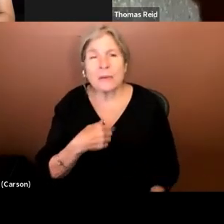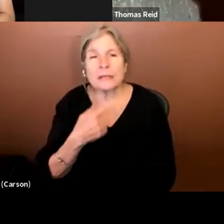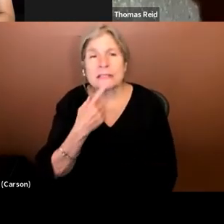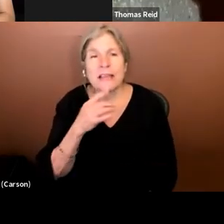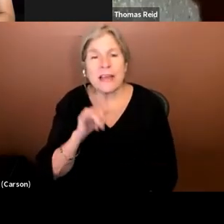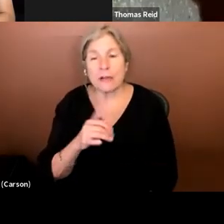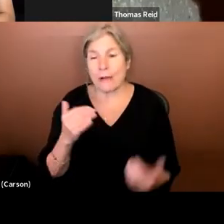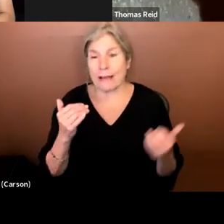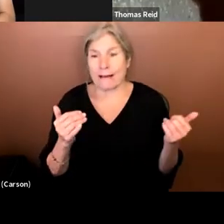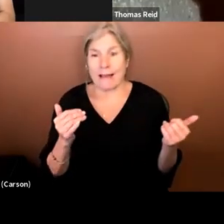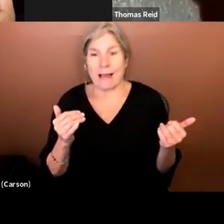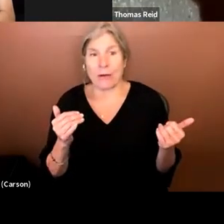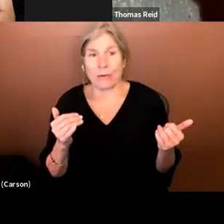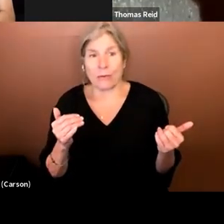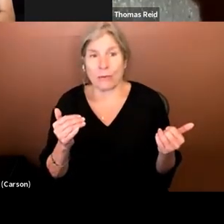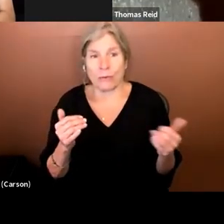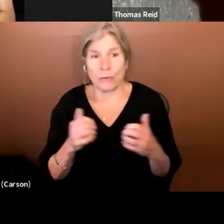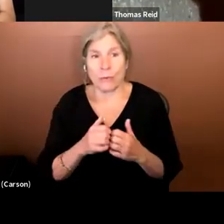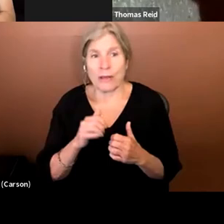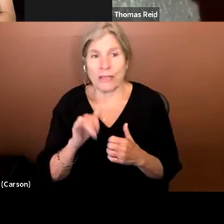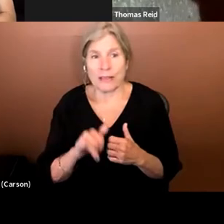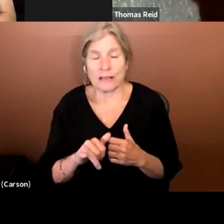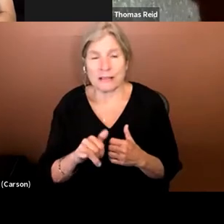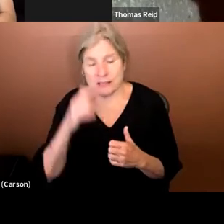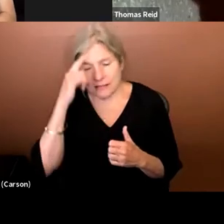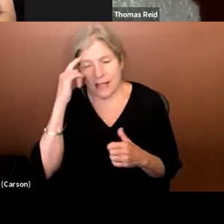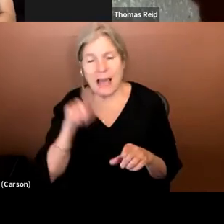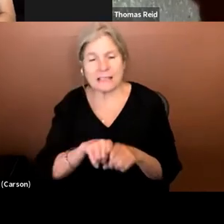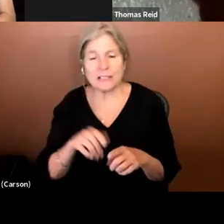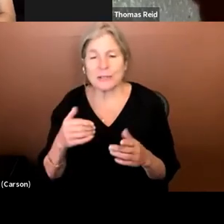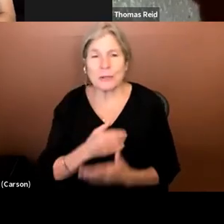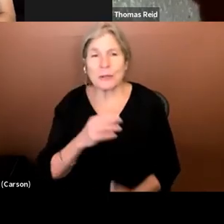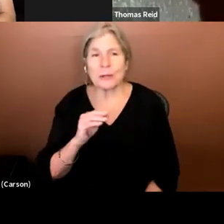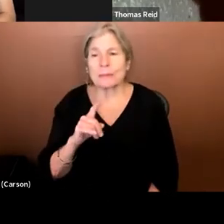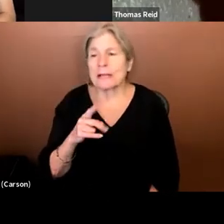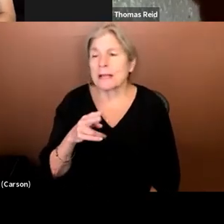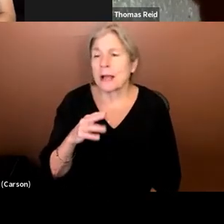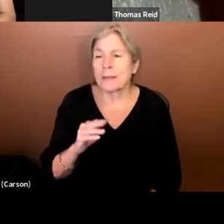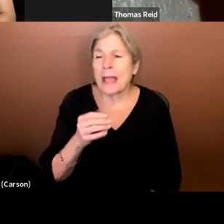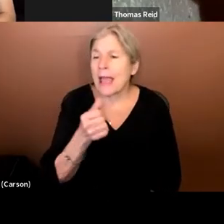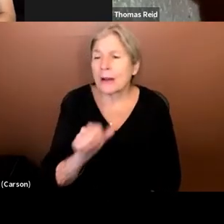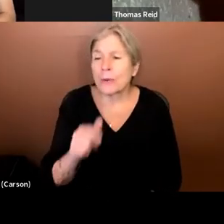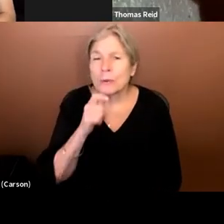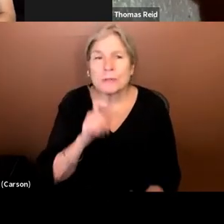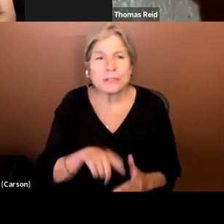now with this as a new medium that anybody who is starting off with this,